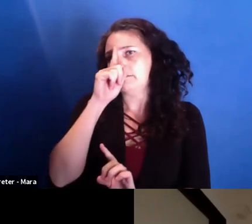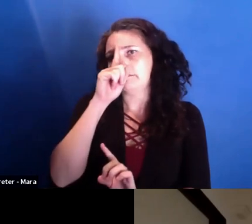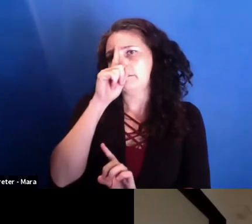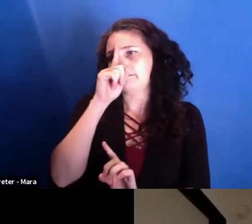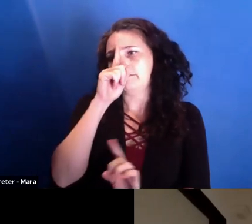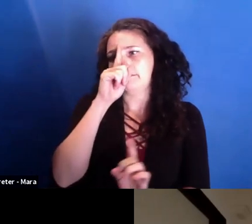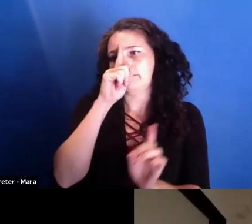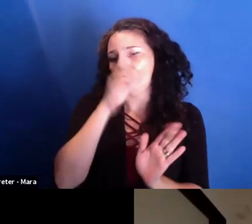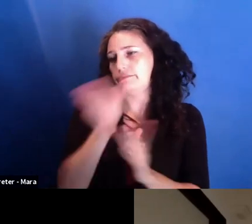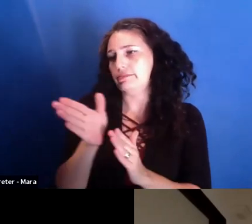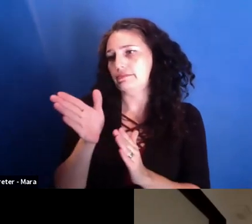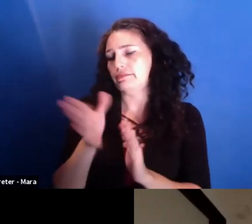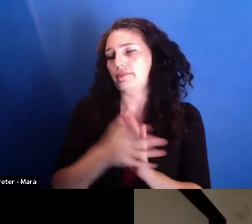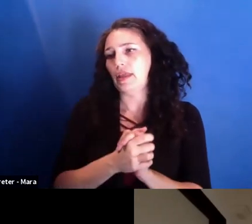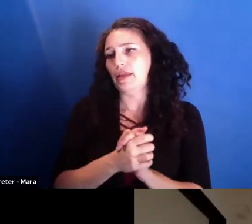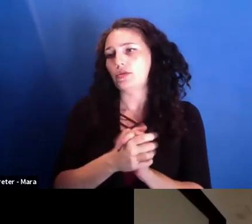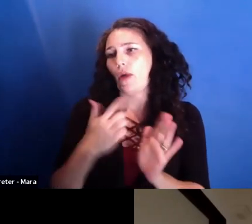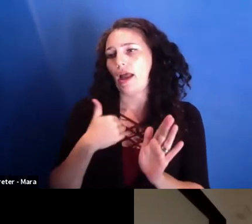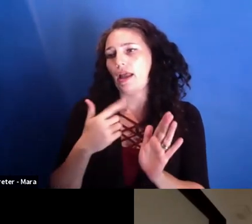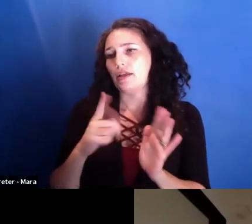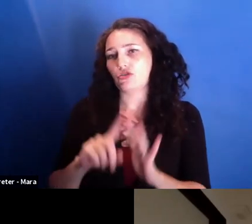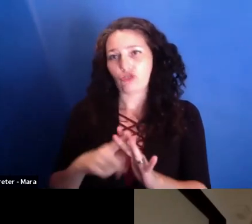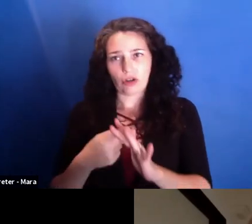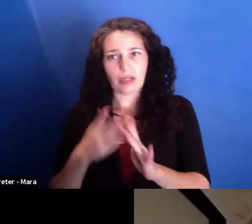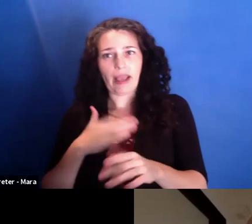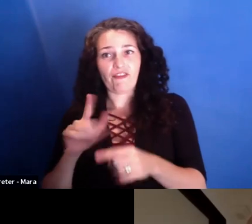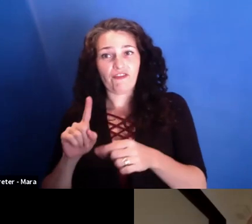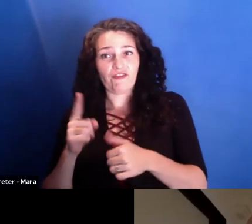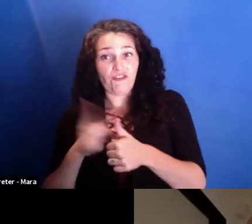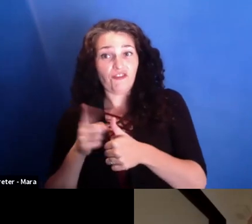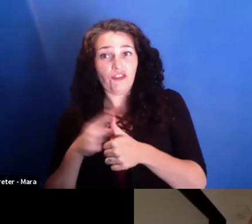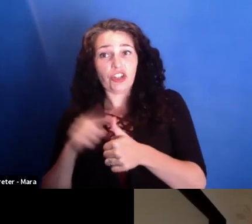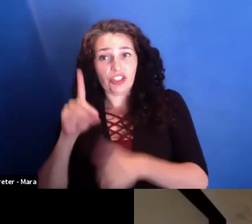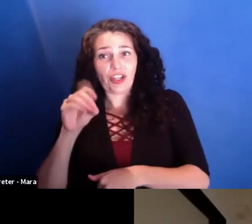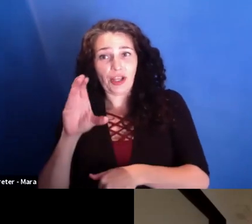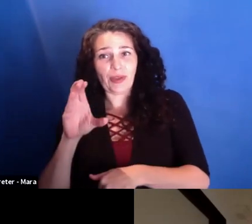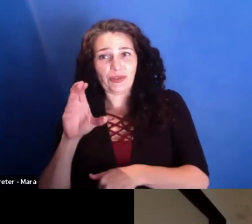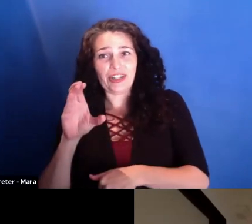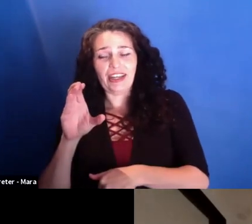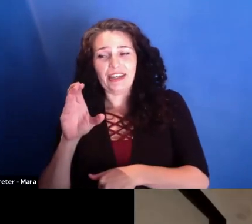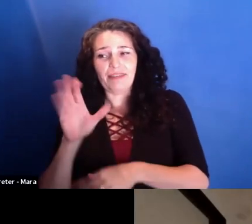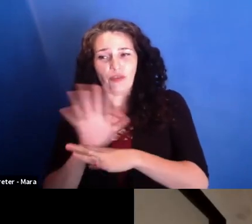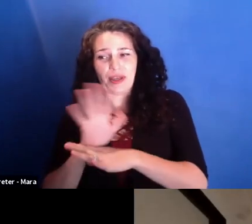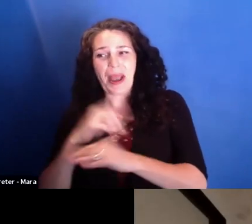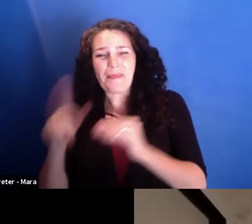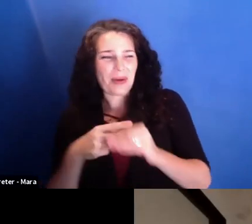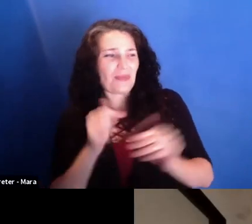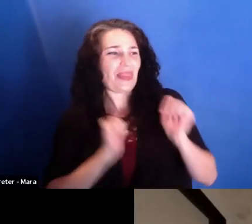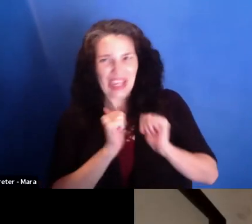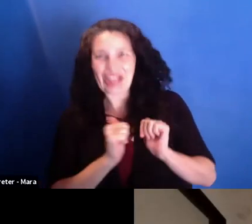and I started to make my first documentary about theater, which was also an observational documentary. And I started to develop my own approach